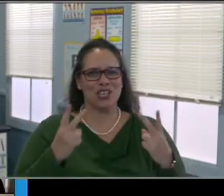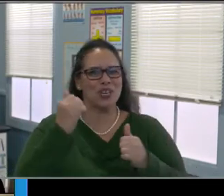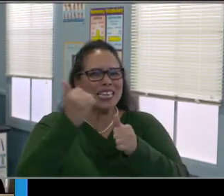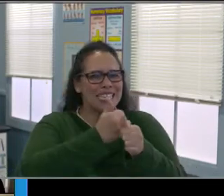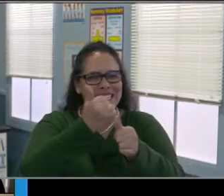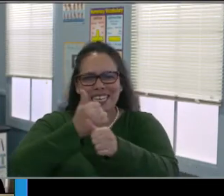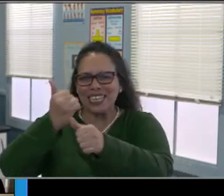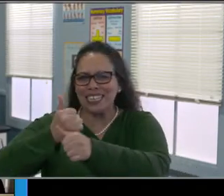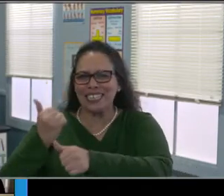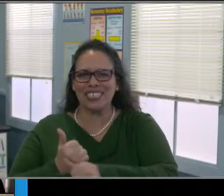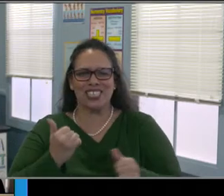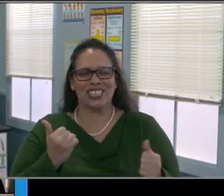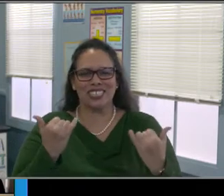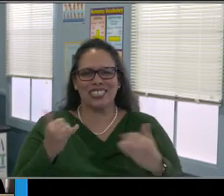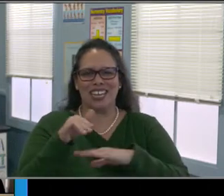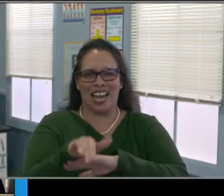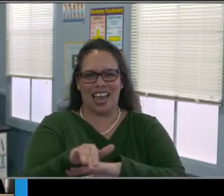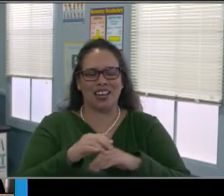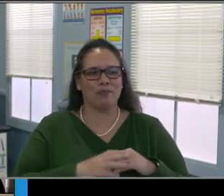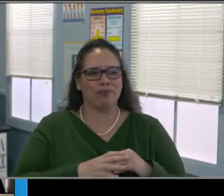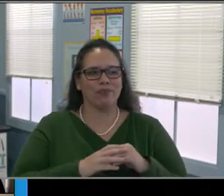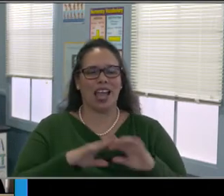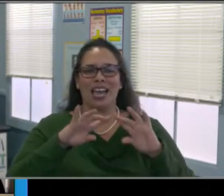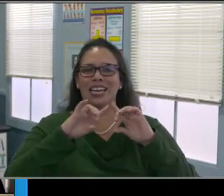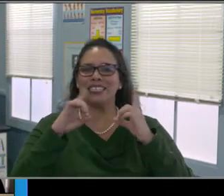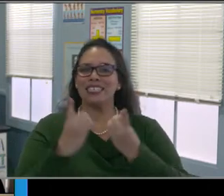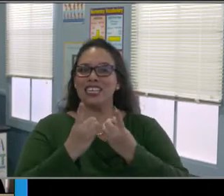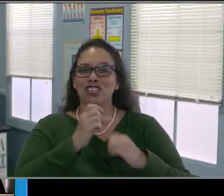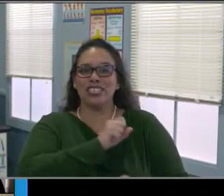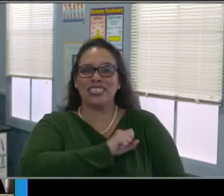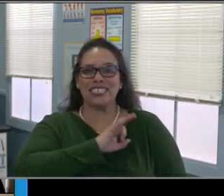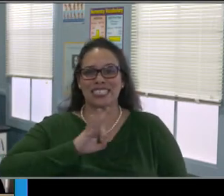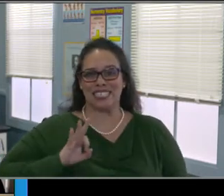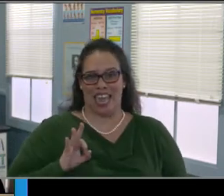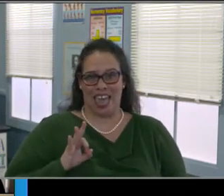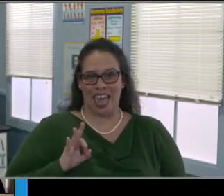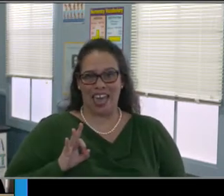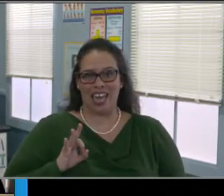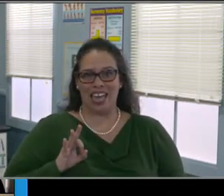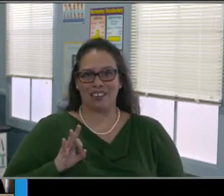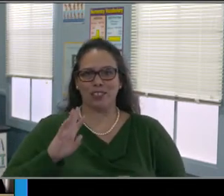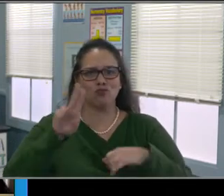which was around Canvas accessibility and organization features.